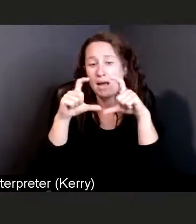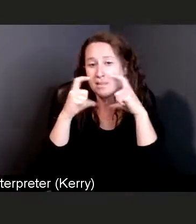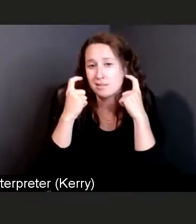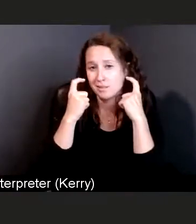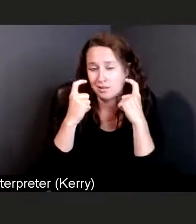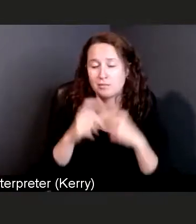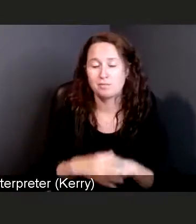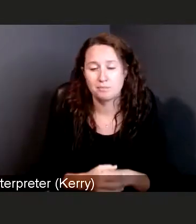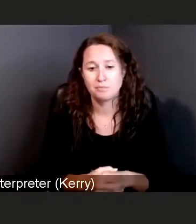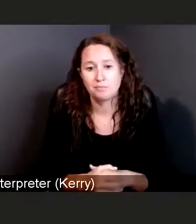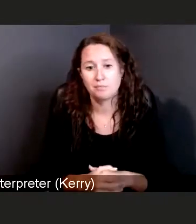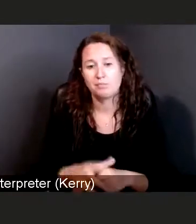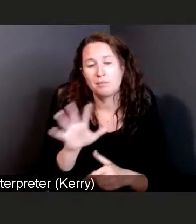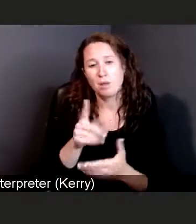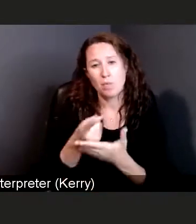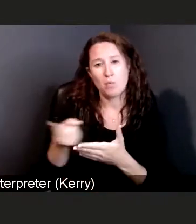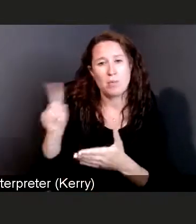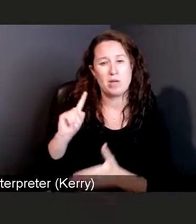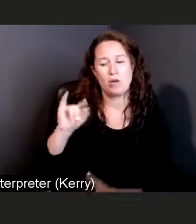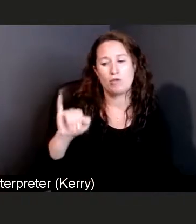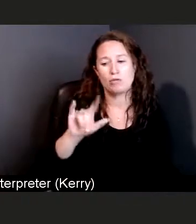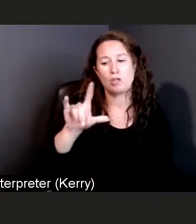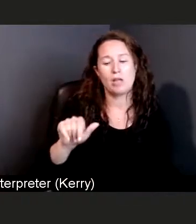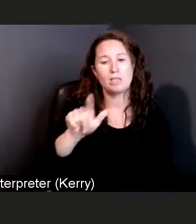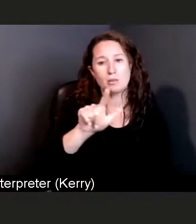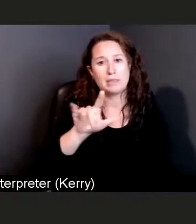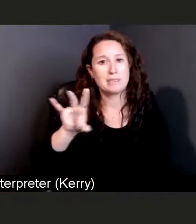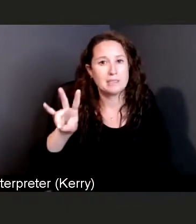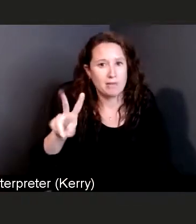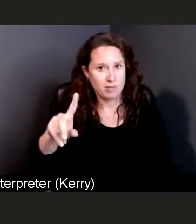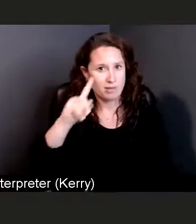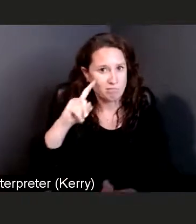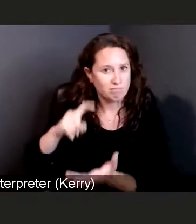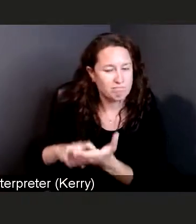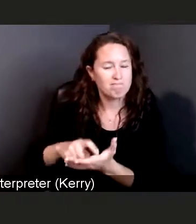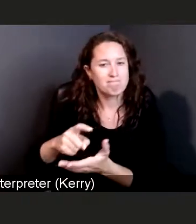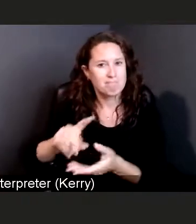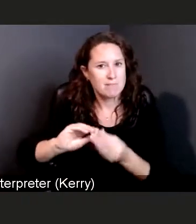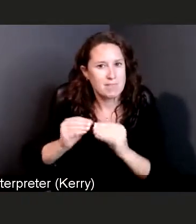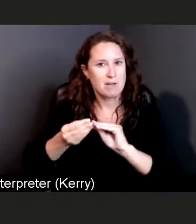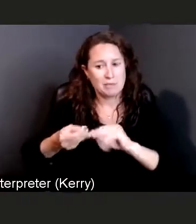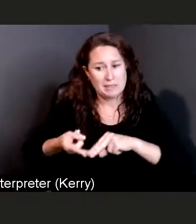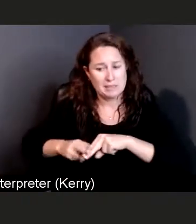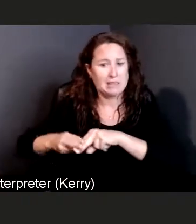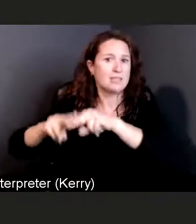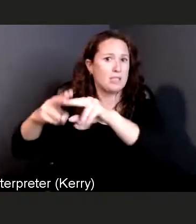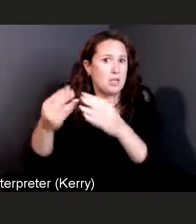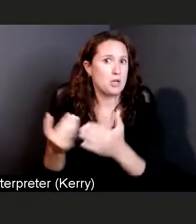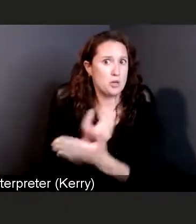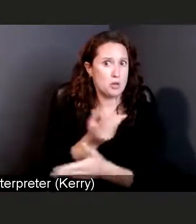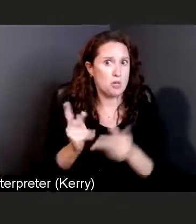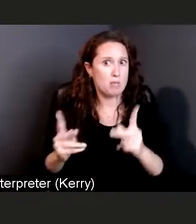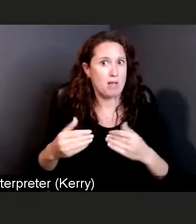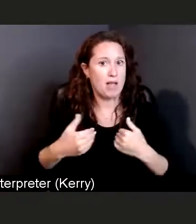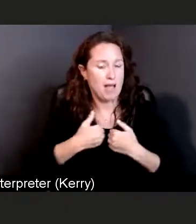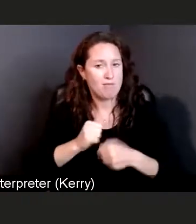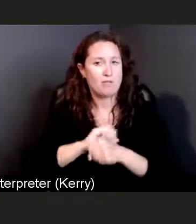On July 27th, with the increased numbers of new COVID cases in the United States,